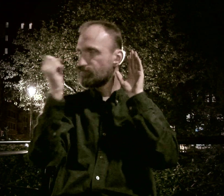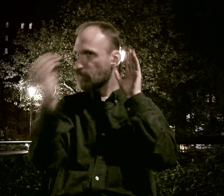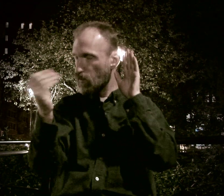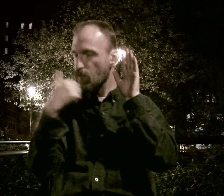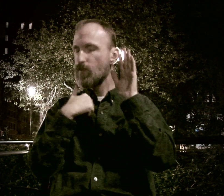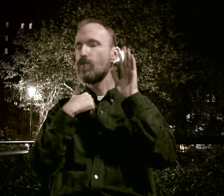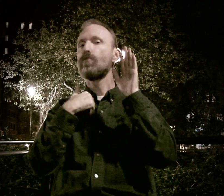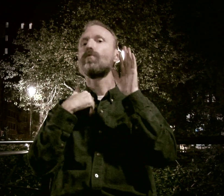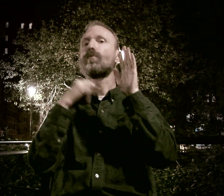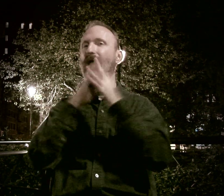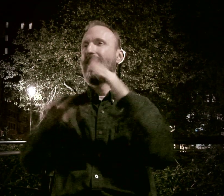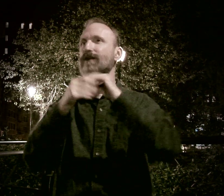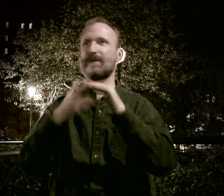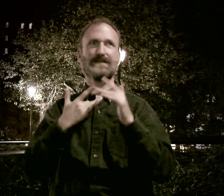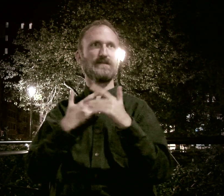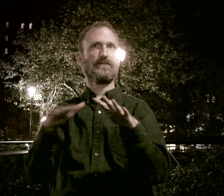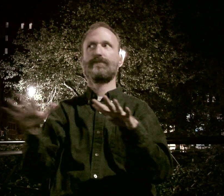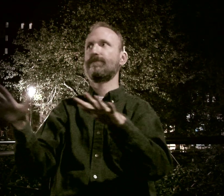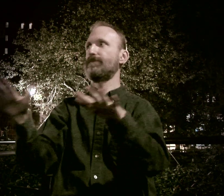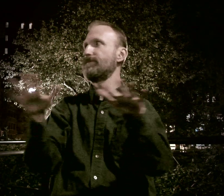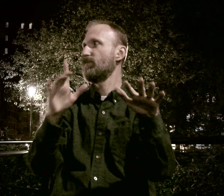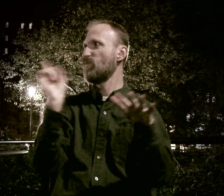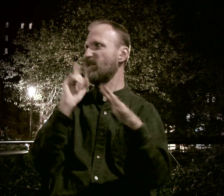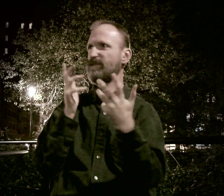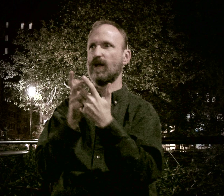So that added to the sense of searching for where I fit in,